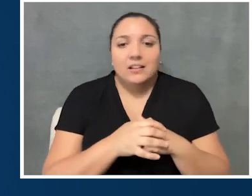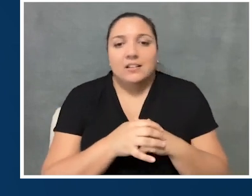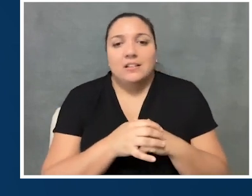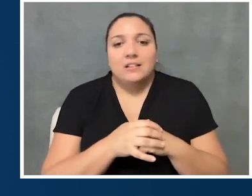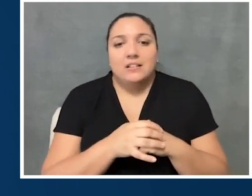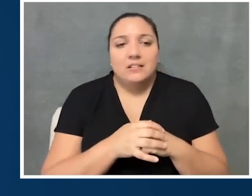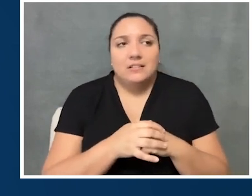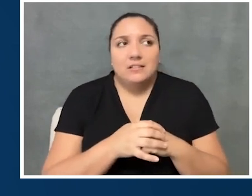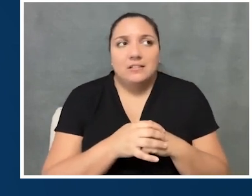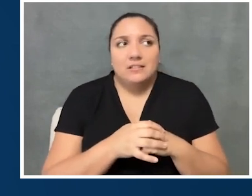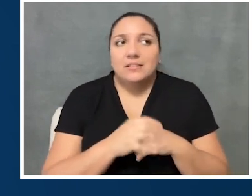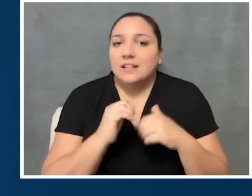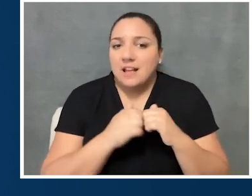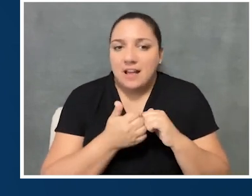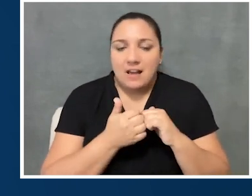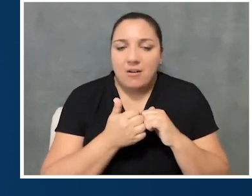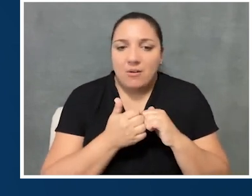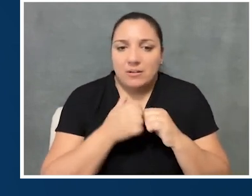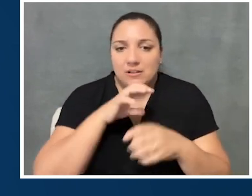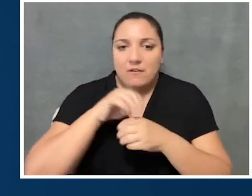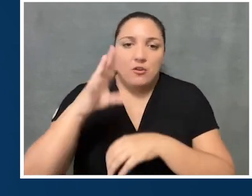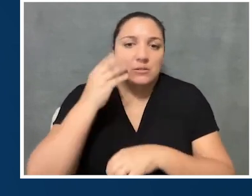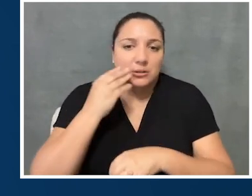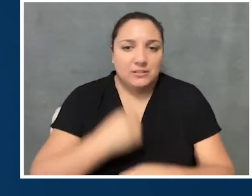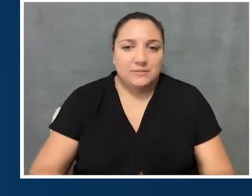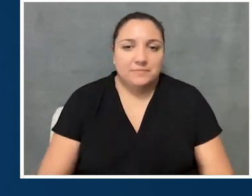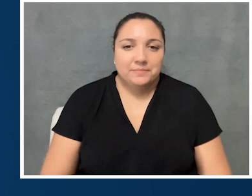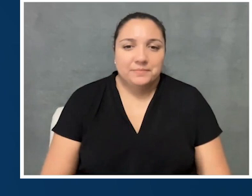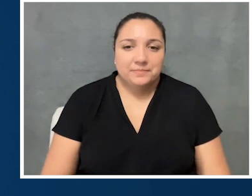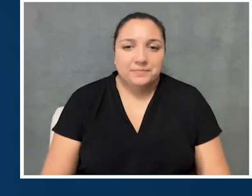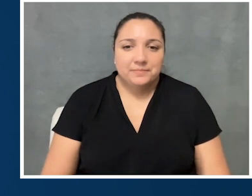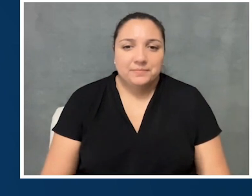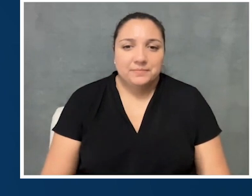and how really this mission has been part of your experience.